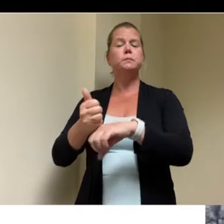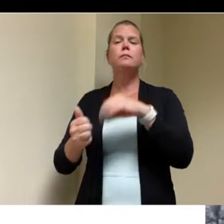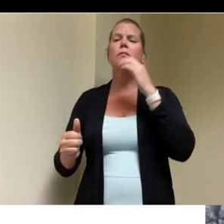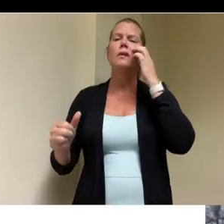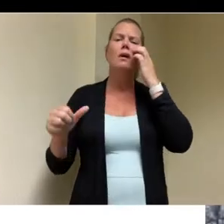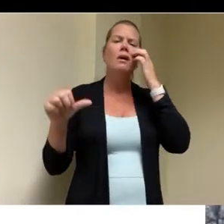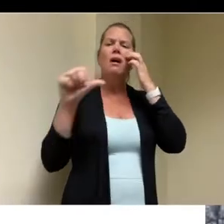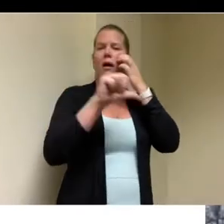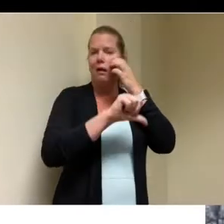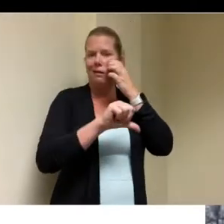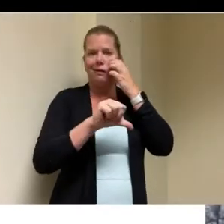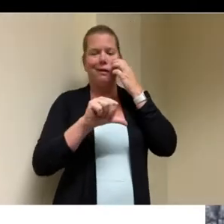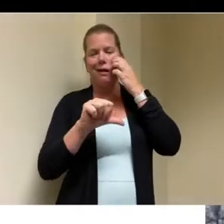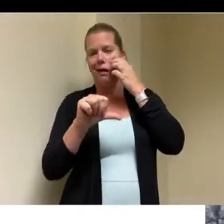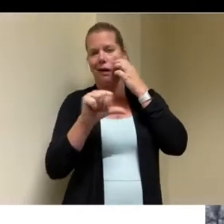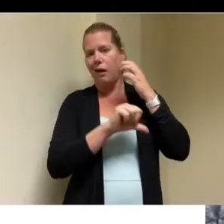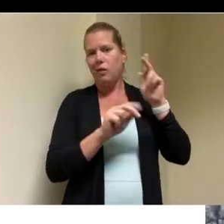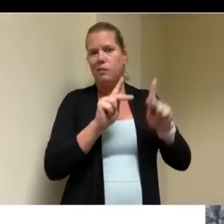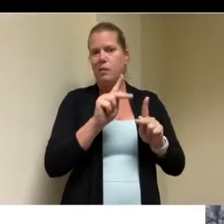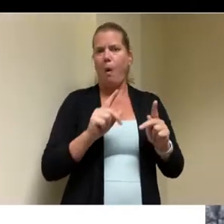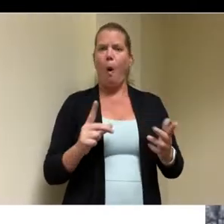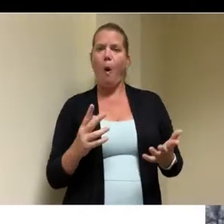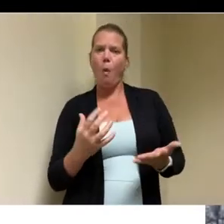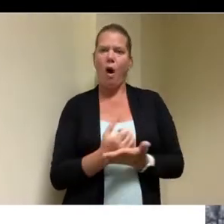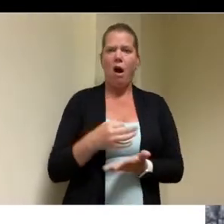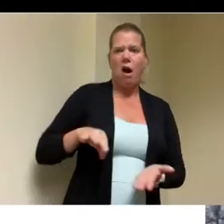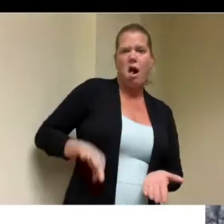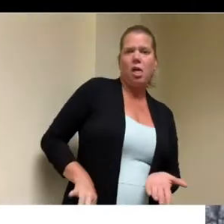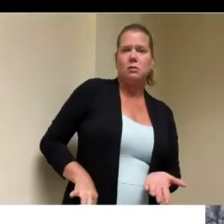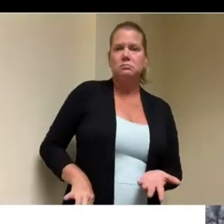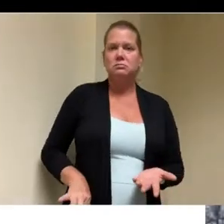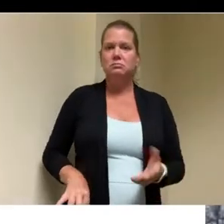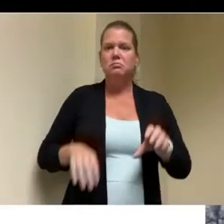more units there potentially um it did have the you know the size to